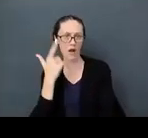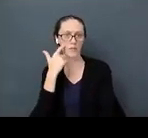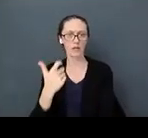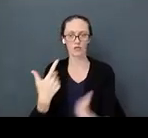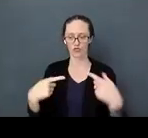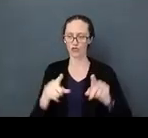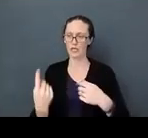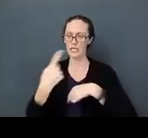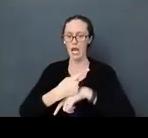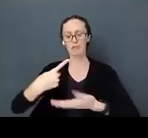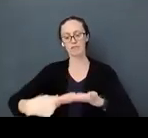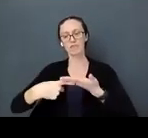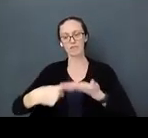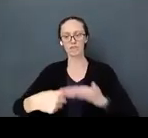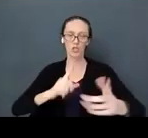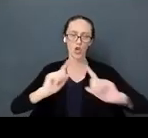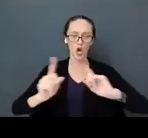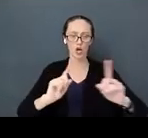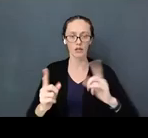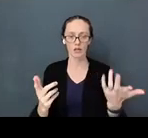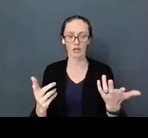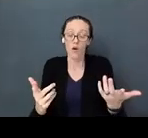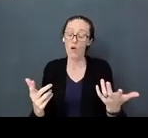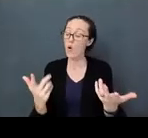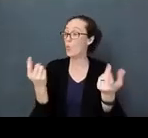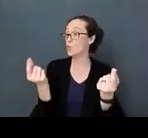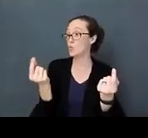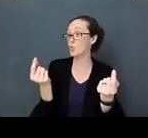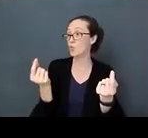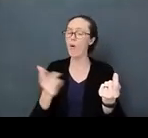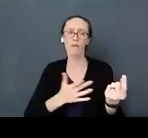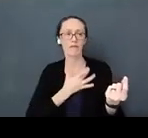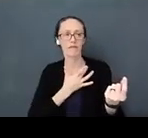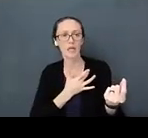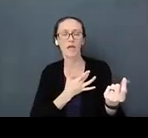day. You talk about what you are doing, what you are feeling, what you experience that day.